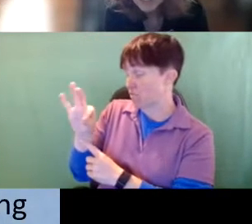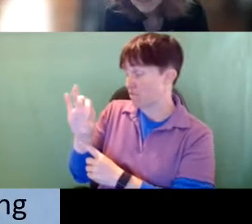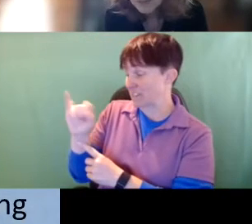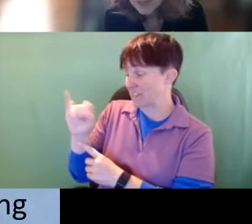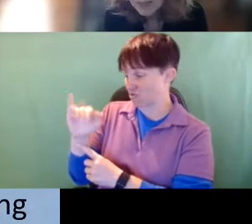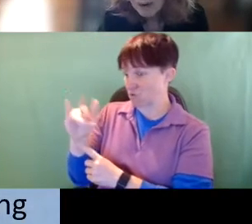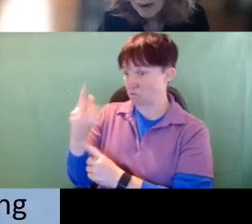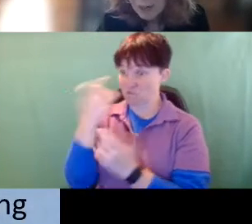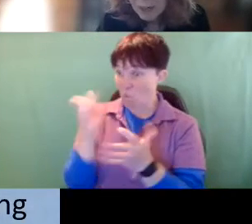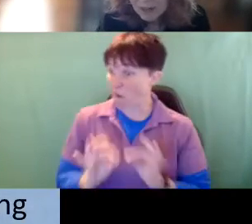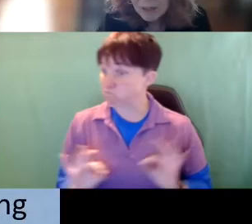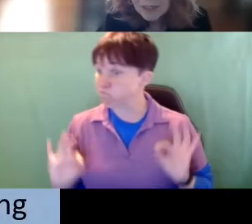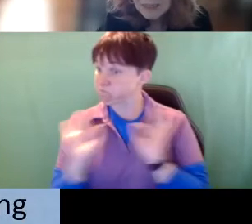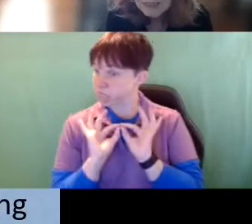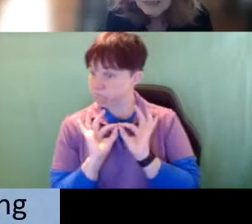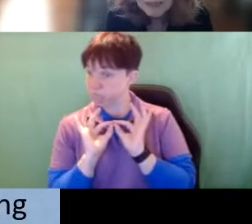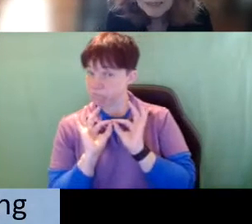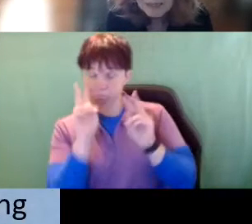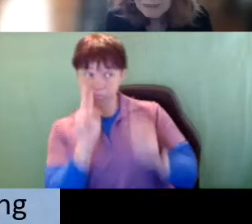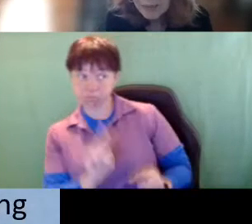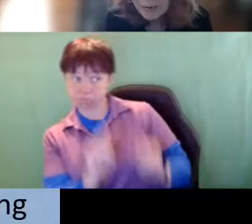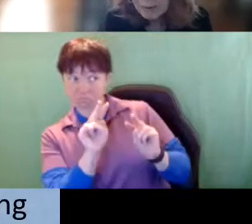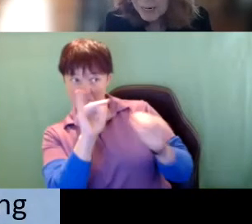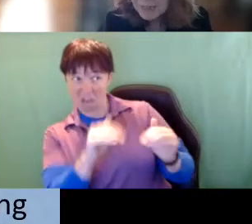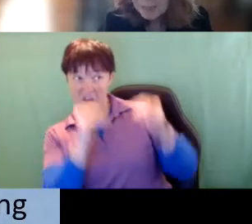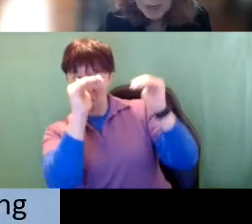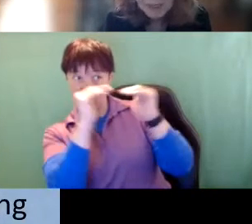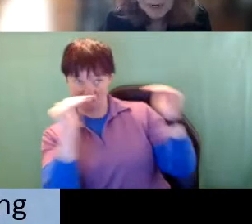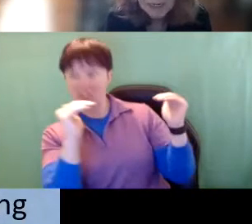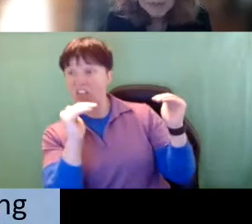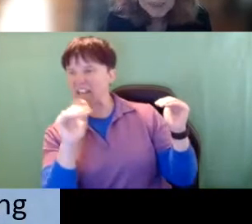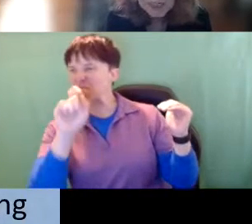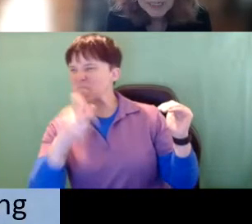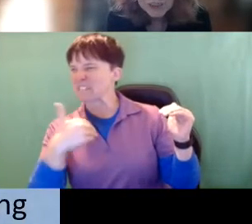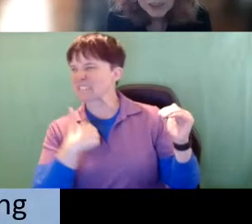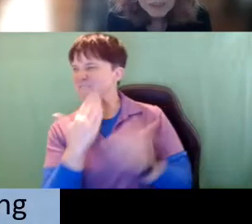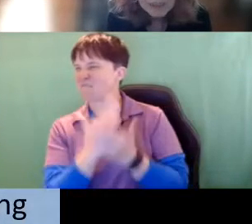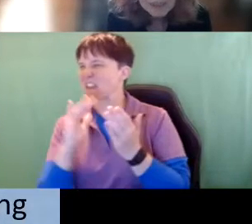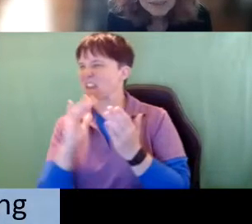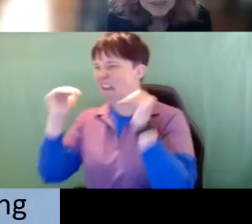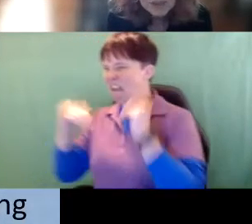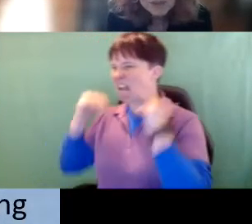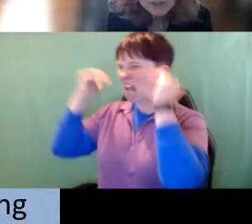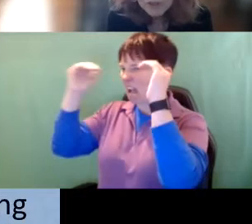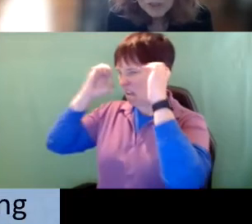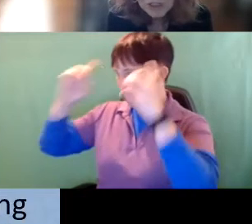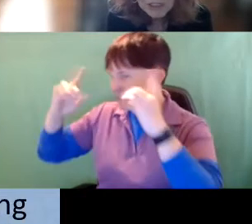to be valued on a higher level then they have to have some kind of higher education